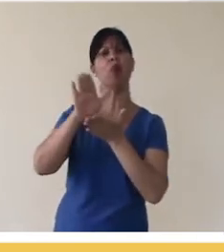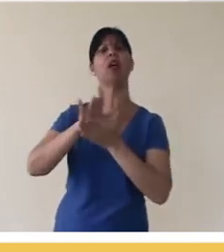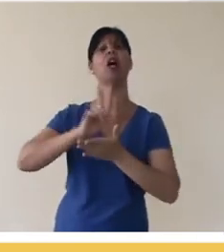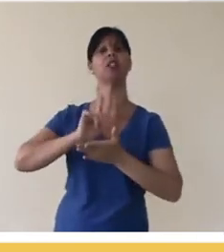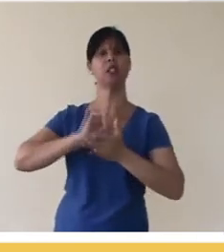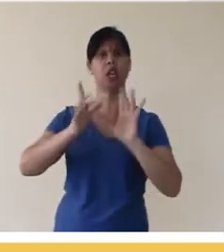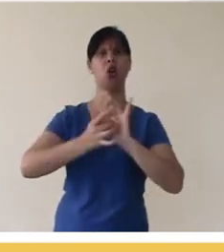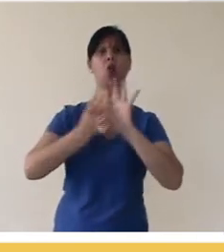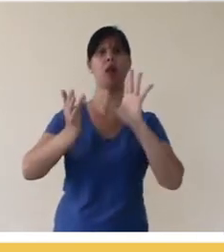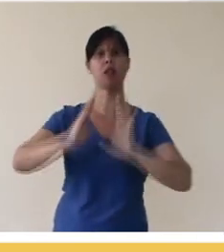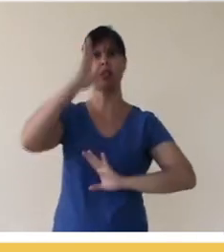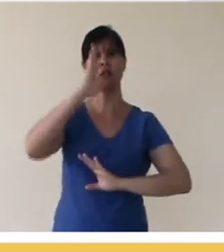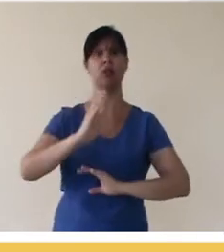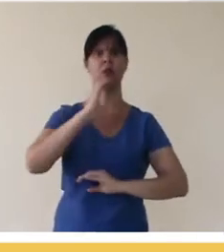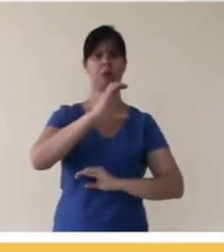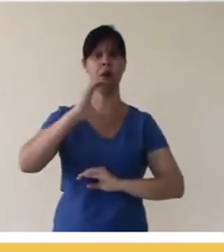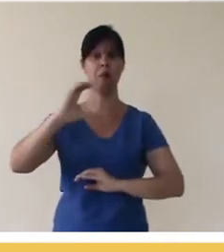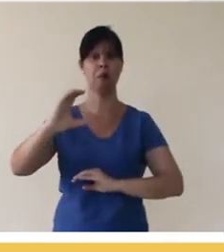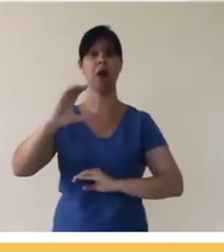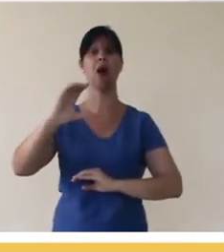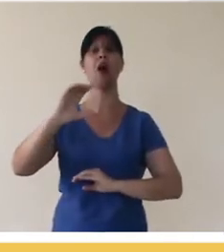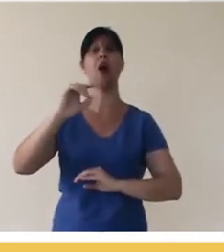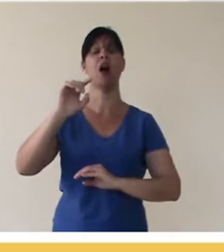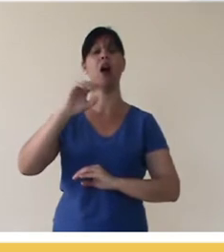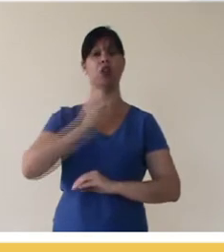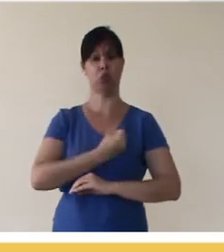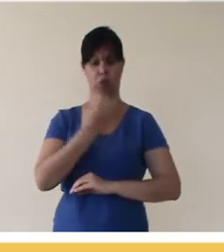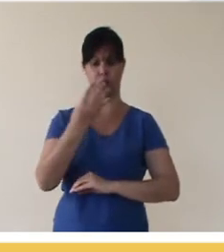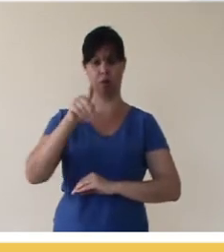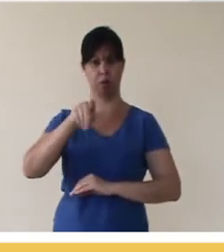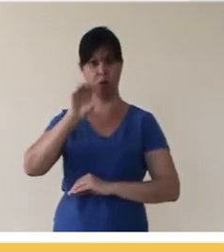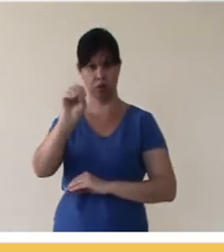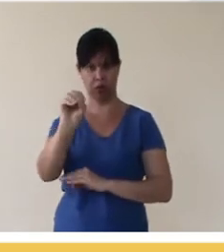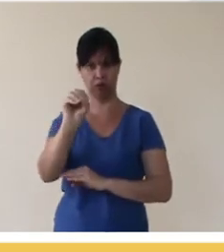a caveat, is published with a Creative Commons license, Attribution 4.0". So here